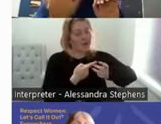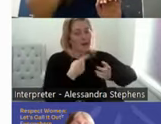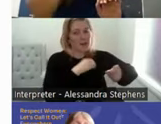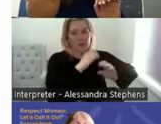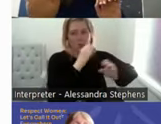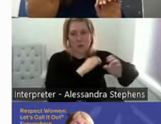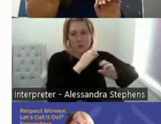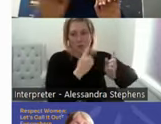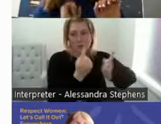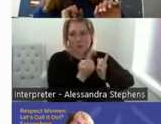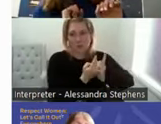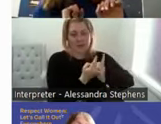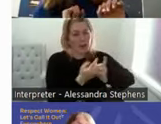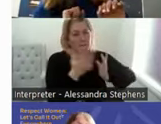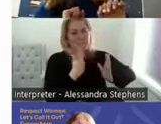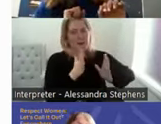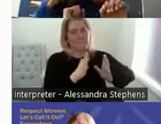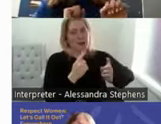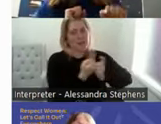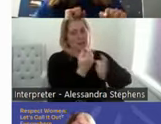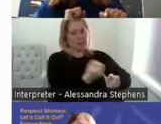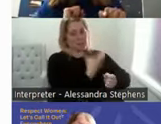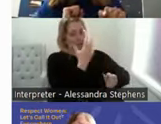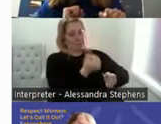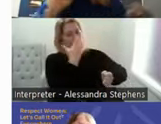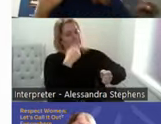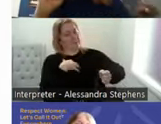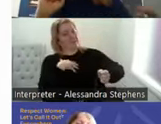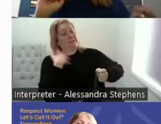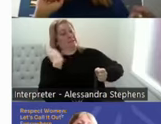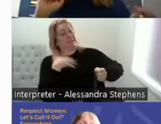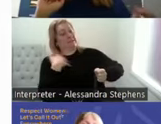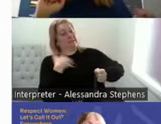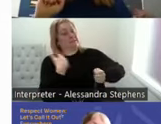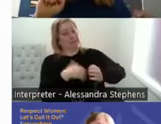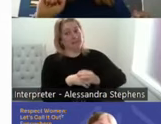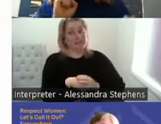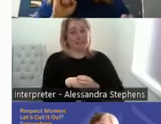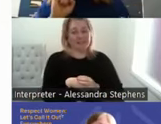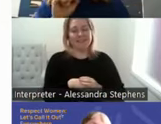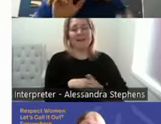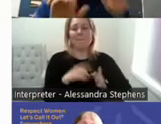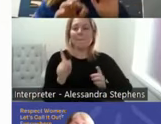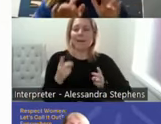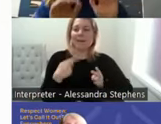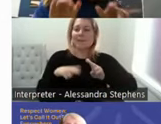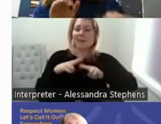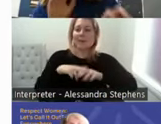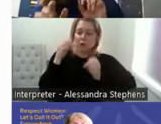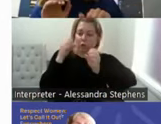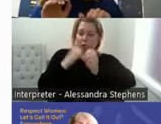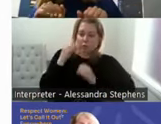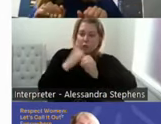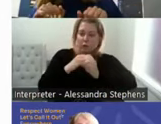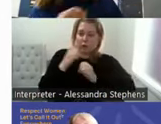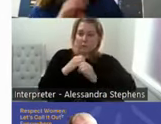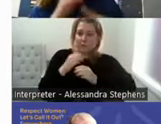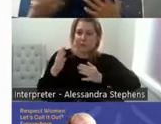search criteria. Apologies for swearing. But if you do Google sexuality stroke PDF, you'll